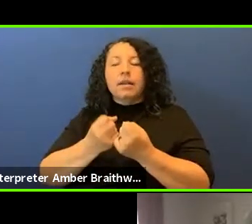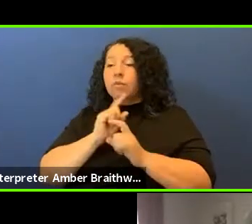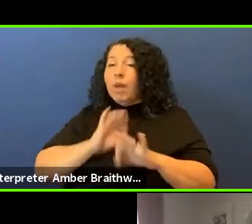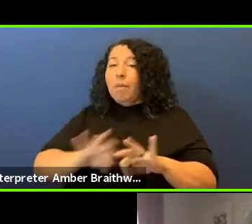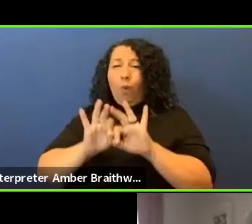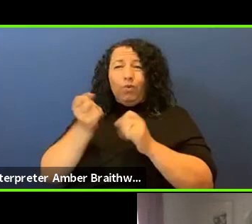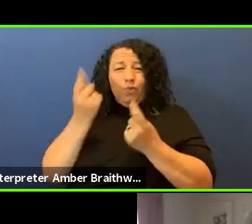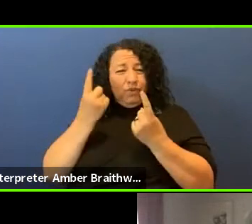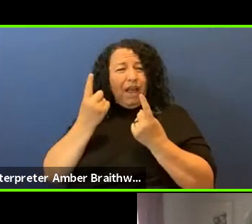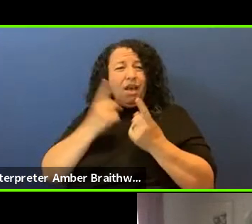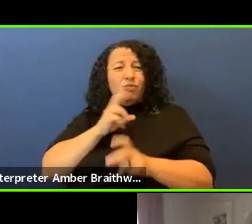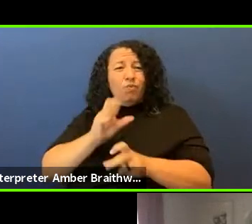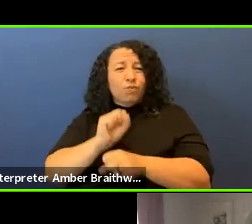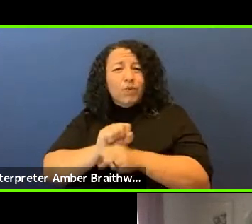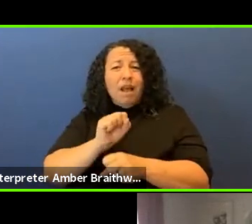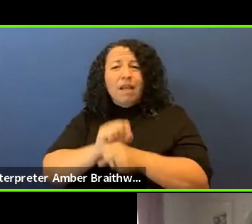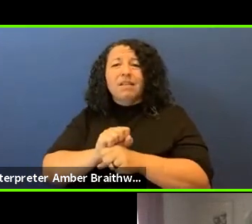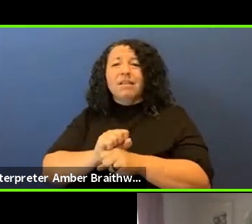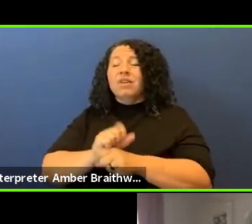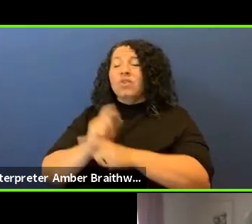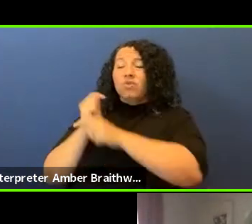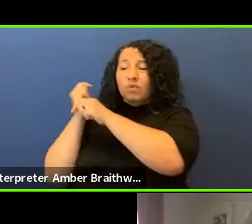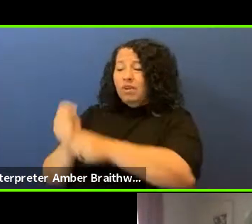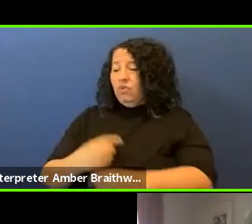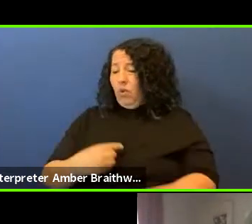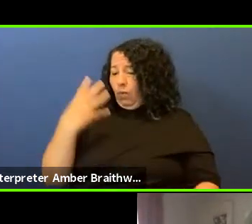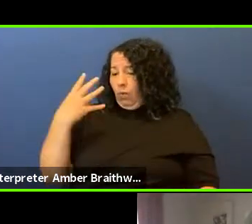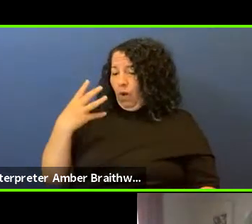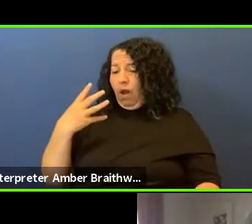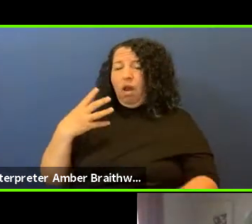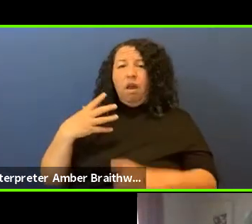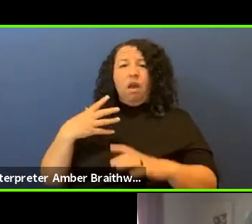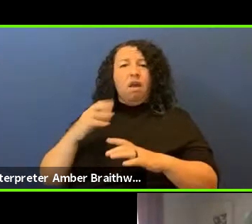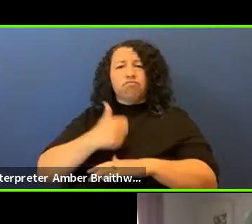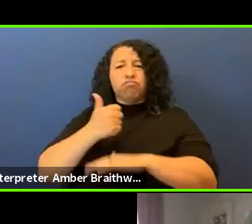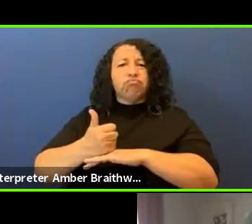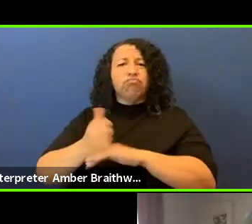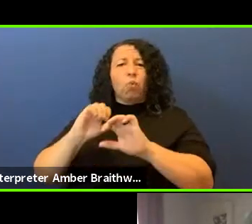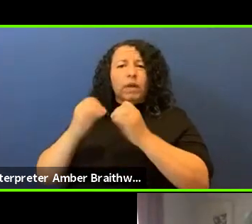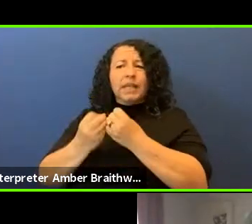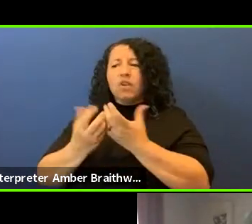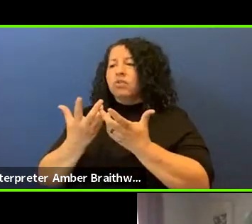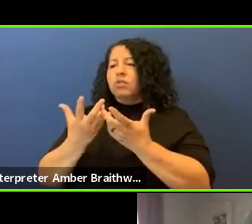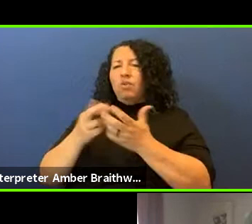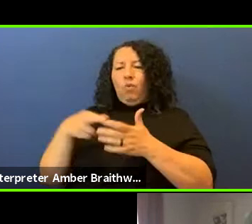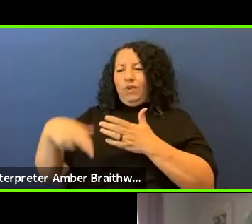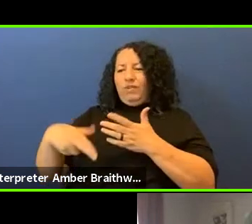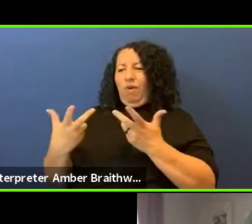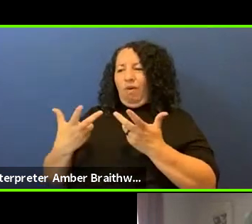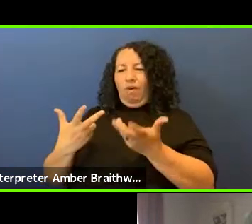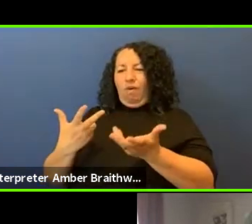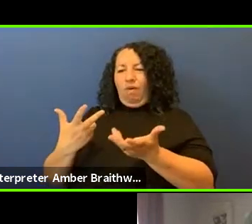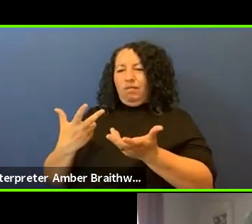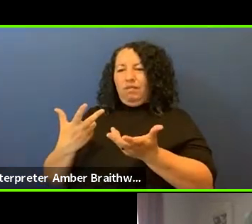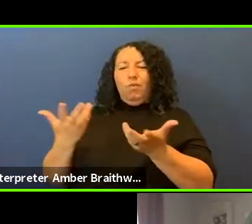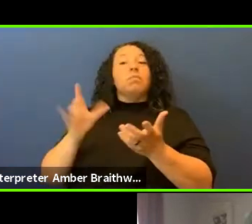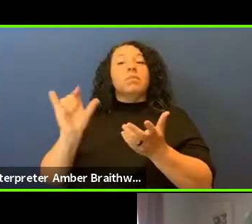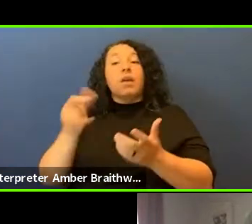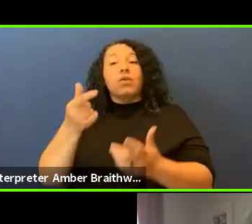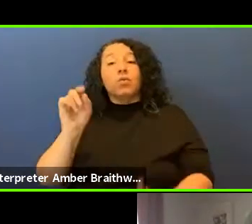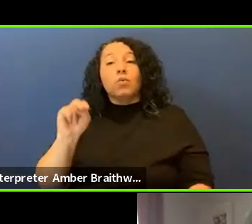Traditionally white institutions are the result - you know the Guggenheim is the result - of